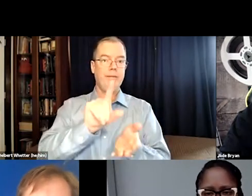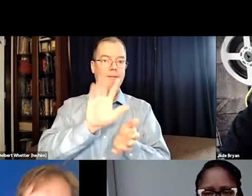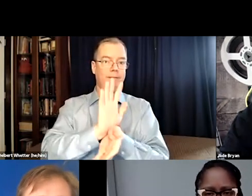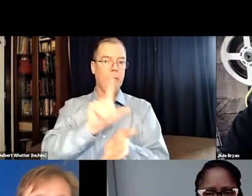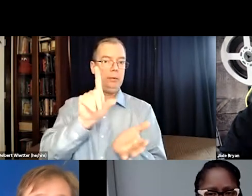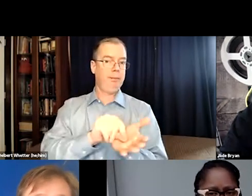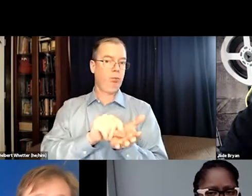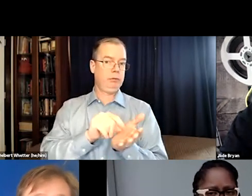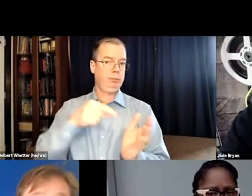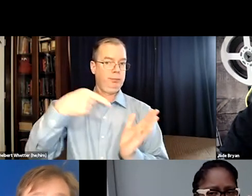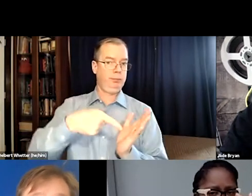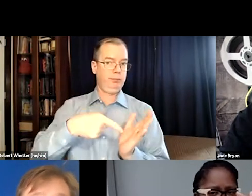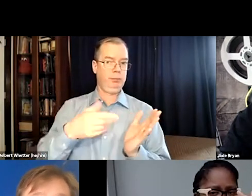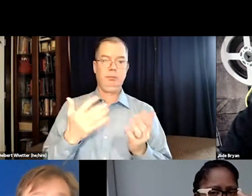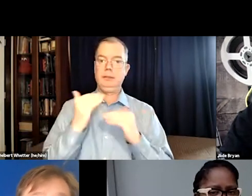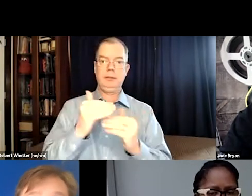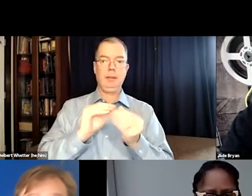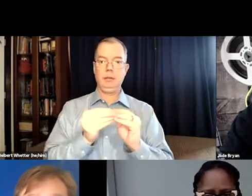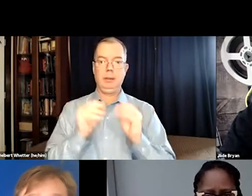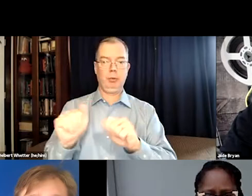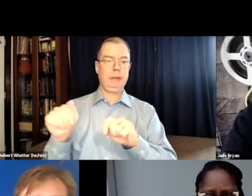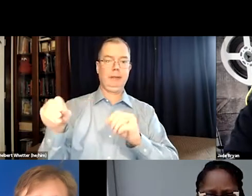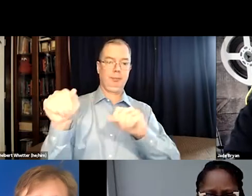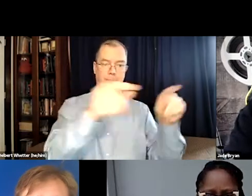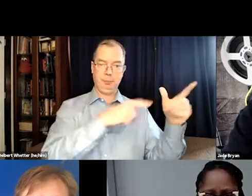has been it requires that they're in the permanent film print burned in